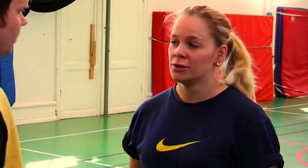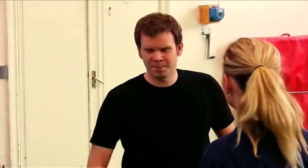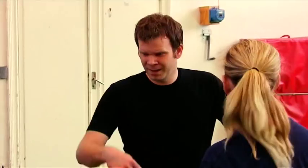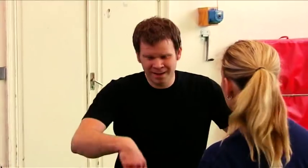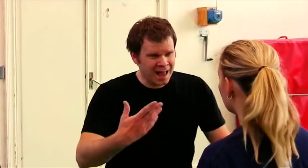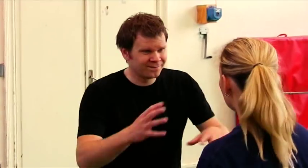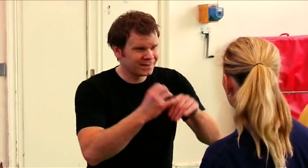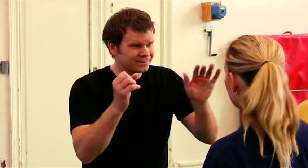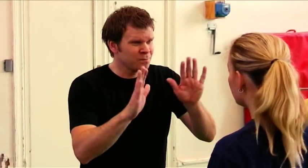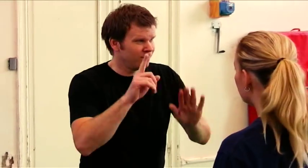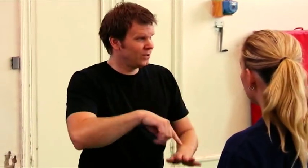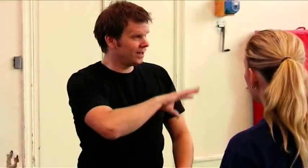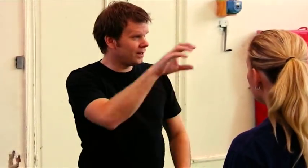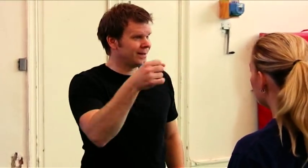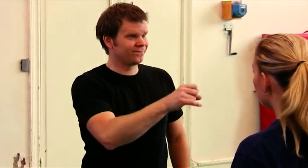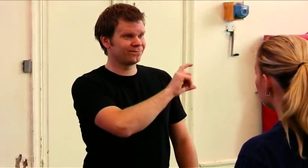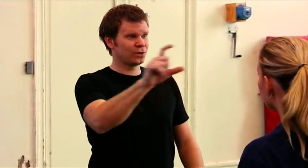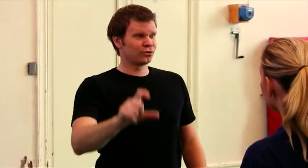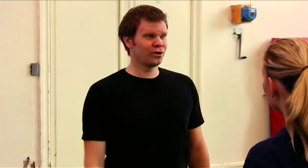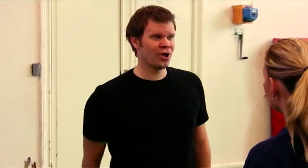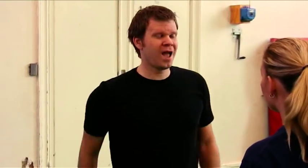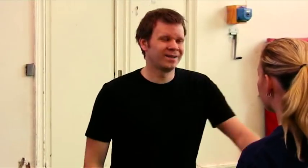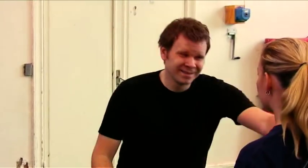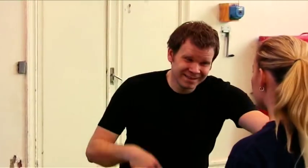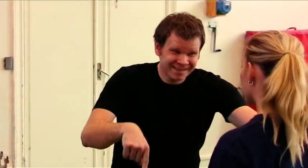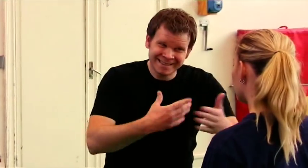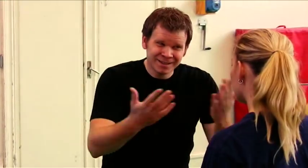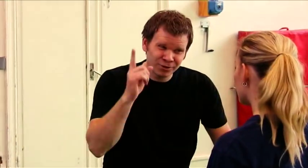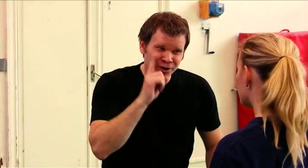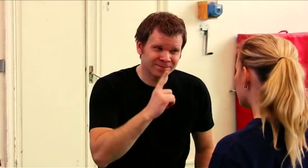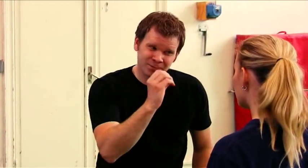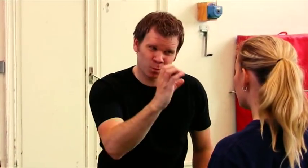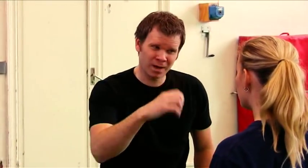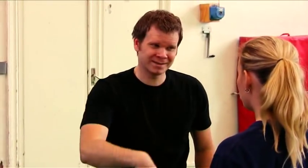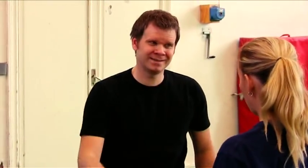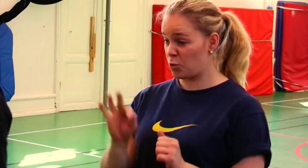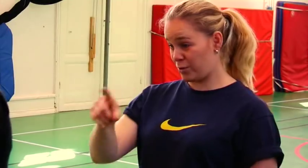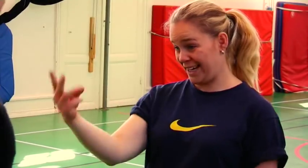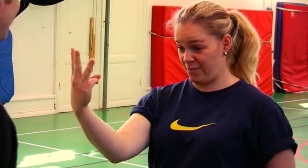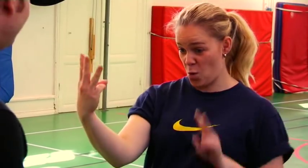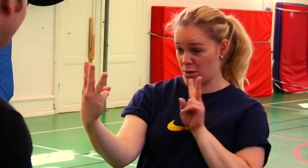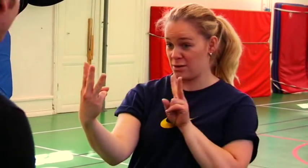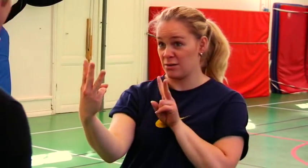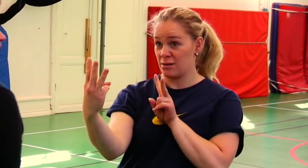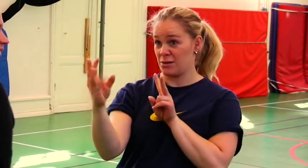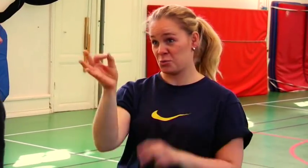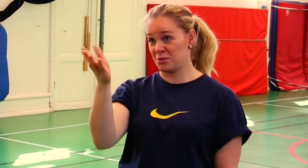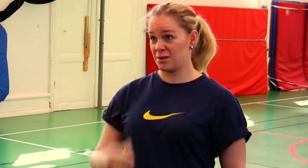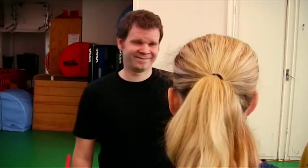This is healthy maintenance for everyone in the company, this ain't a deaflympics. How are we gonna do this when you are three and we two?